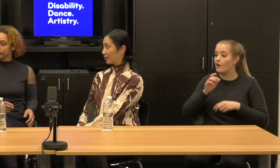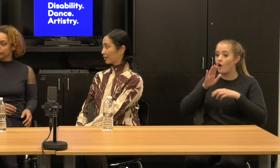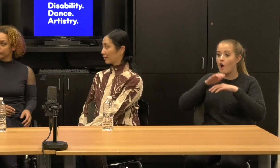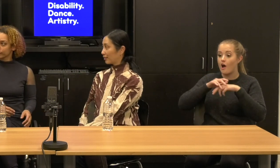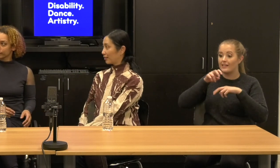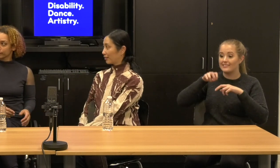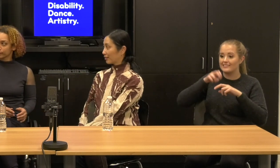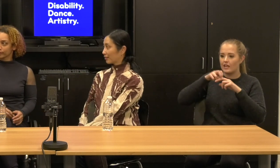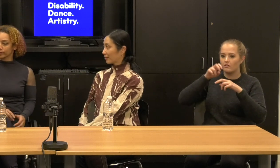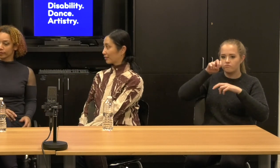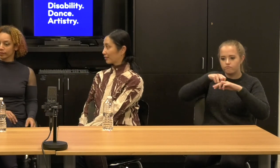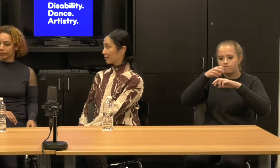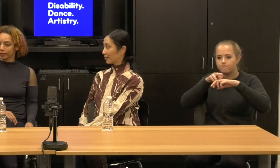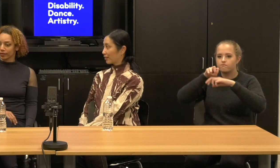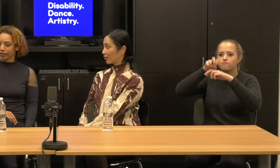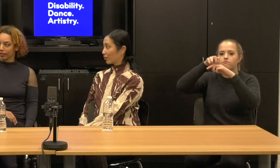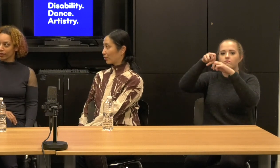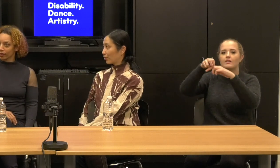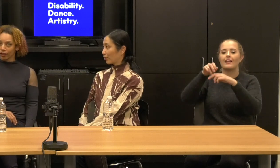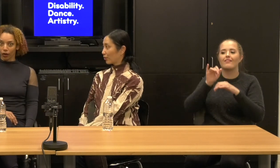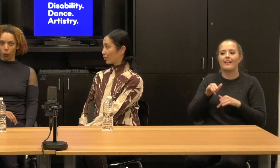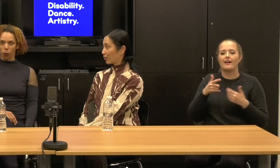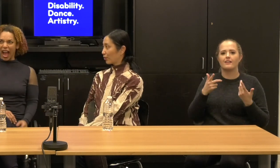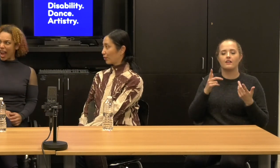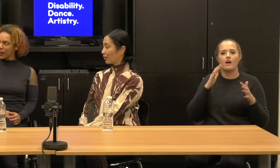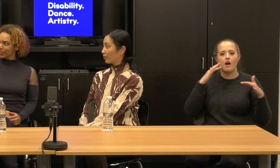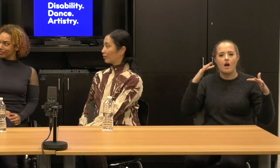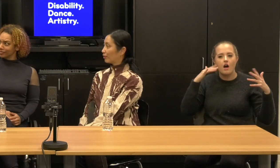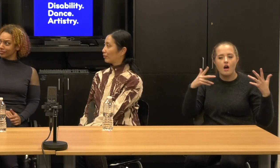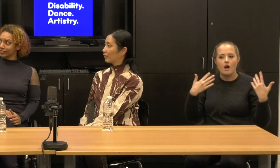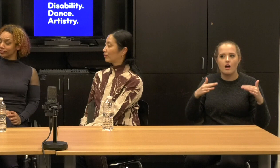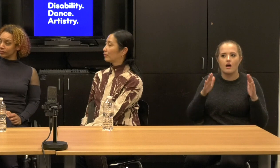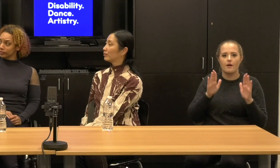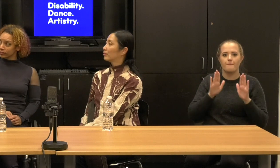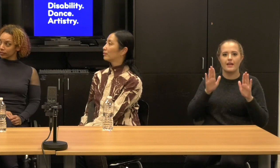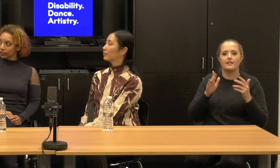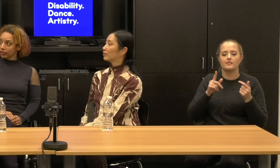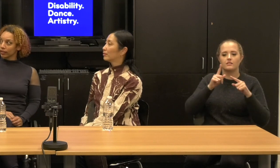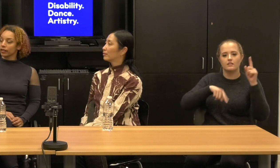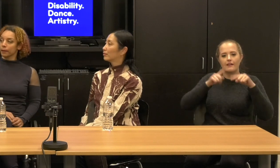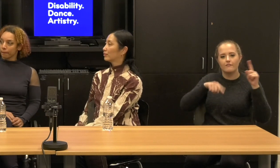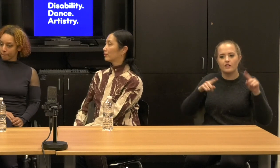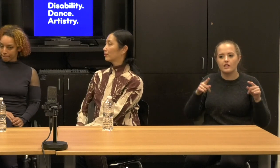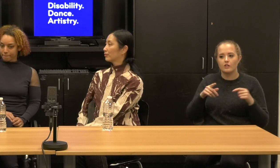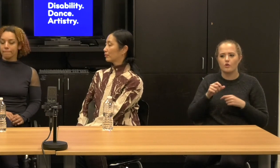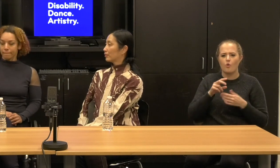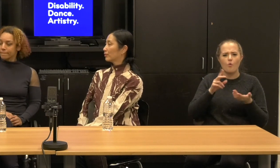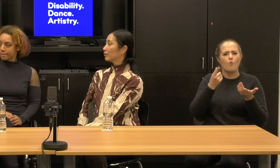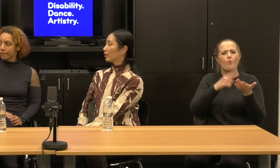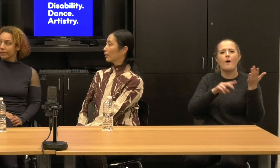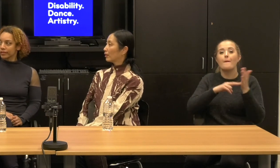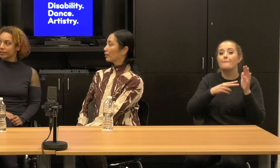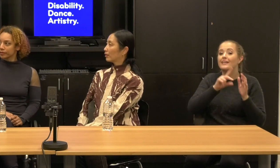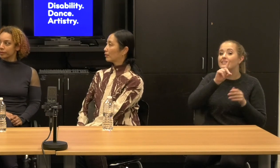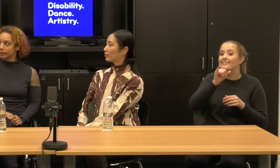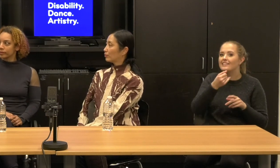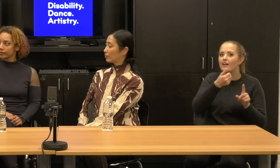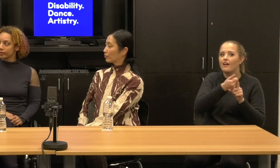produces these like incredible sounds and you know, so what would it mean then to have a dj doing that and having a live choreographer in a space.